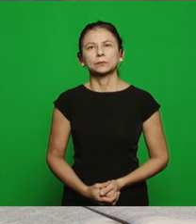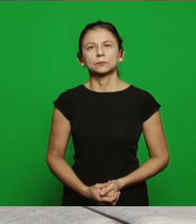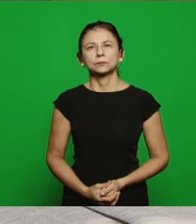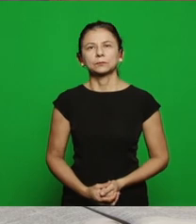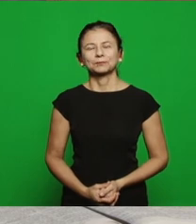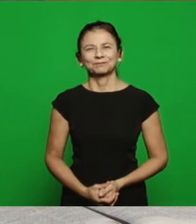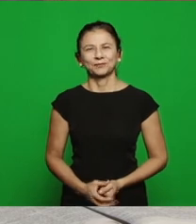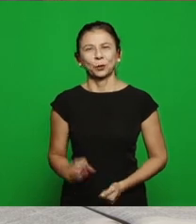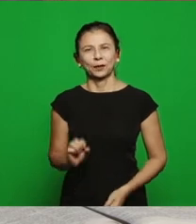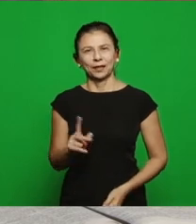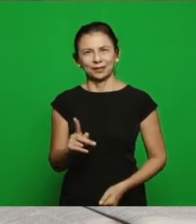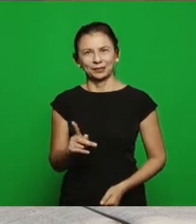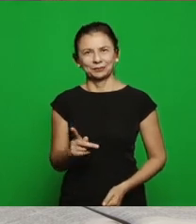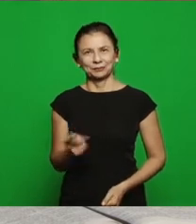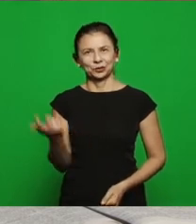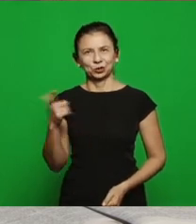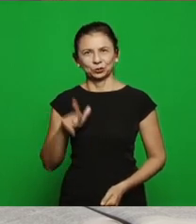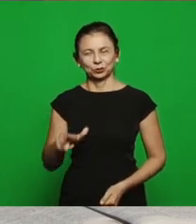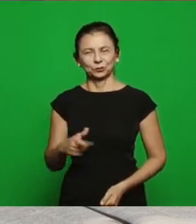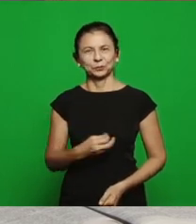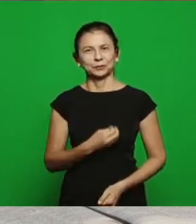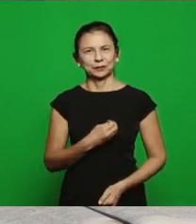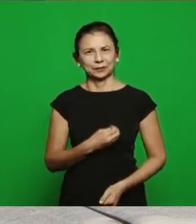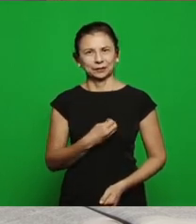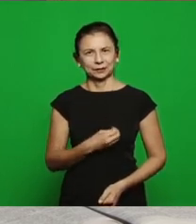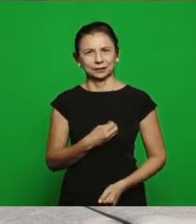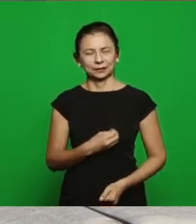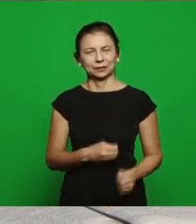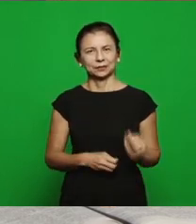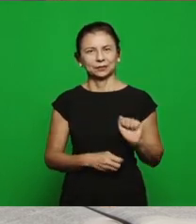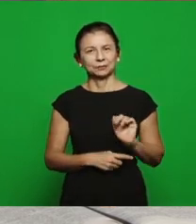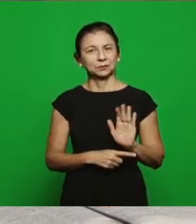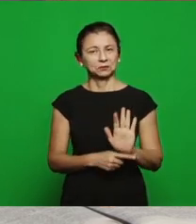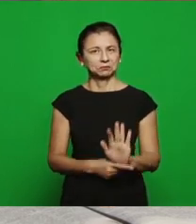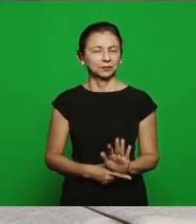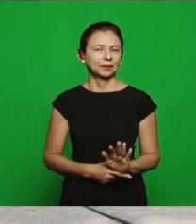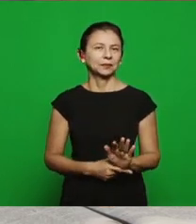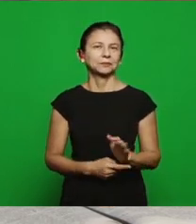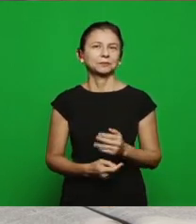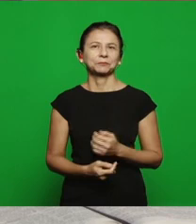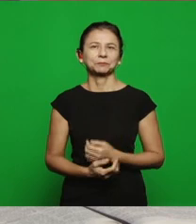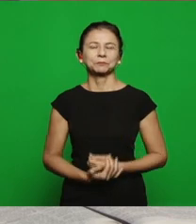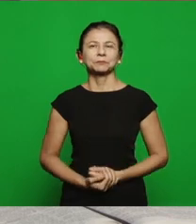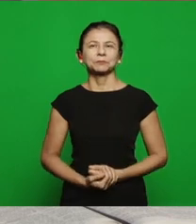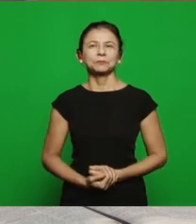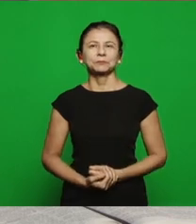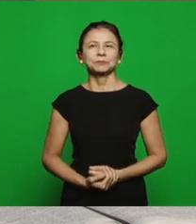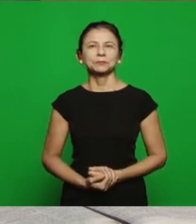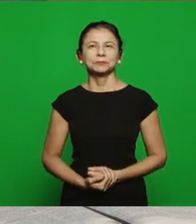Brethren, now we returned to offer any contribution related to the subject